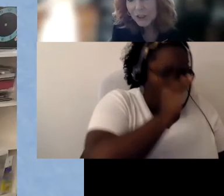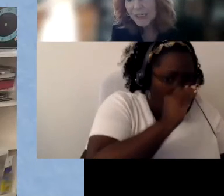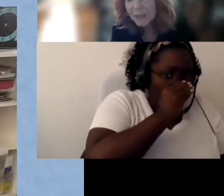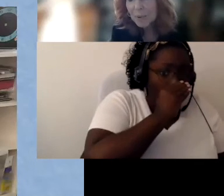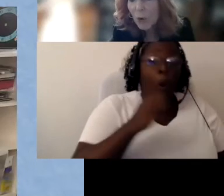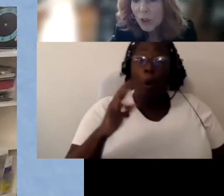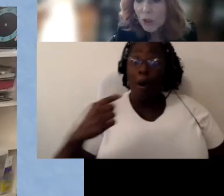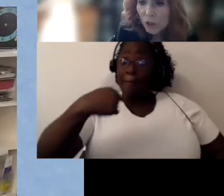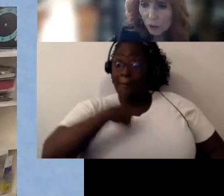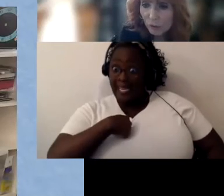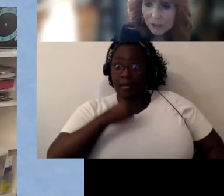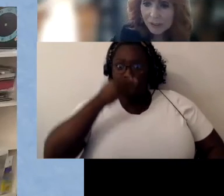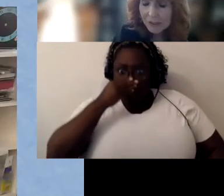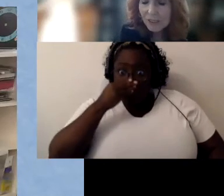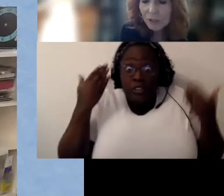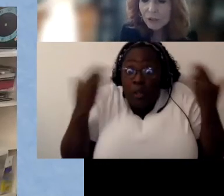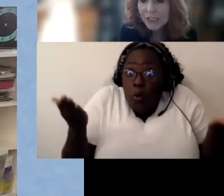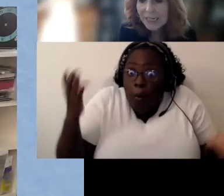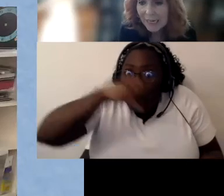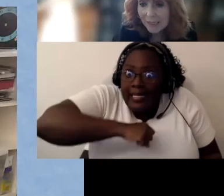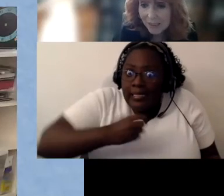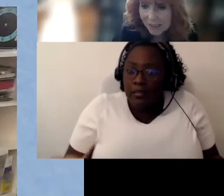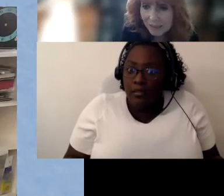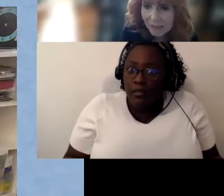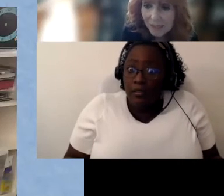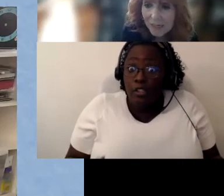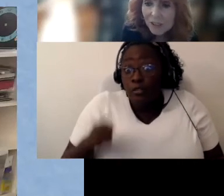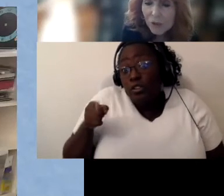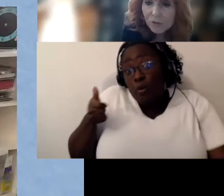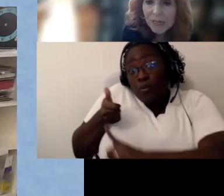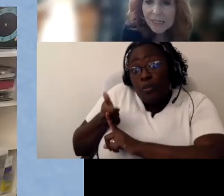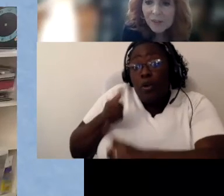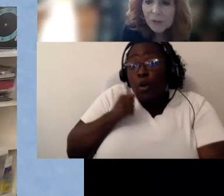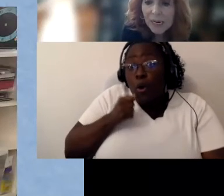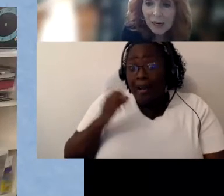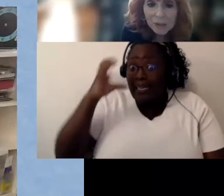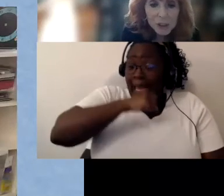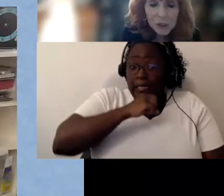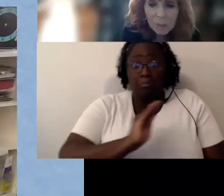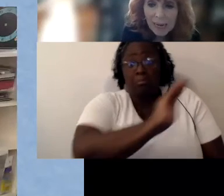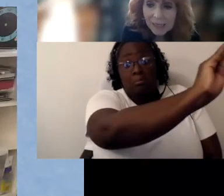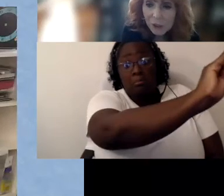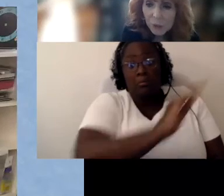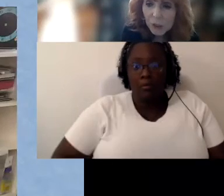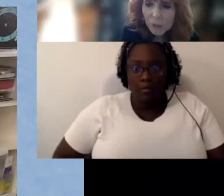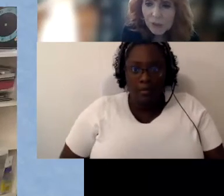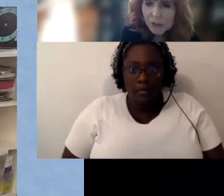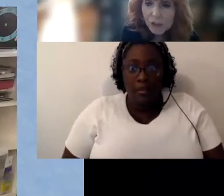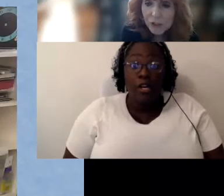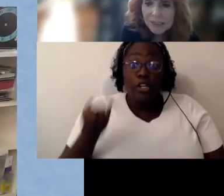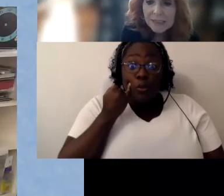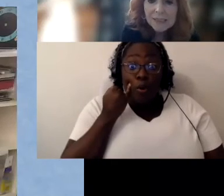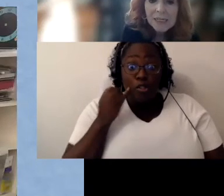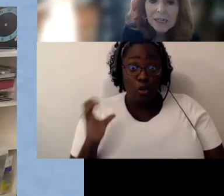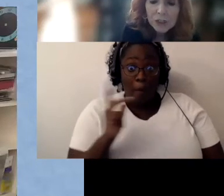teacher said blow your nose. So she guessed. So if any of you know as you go back, and